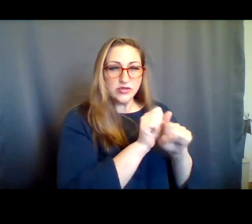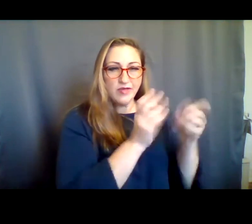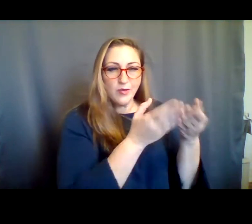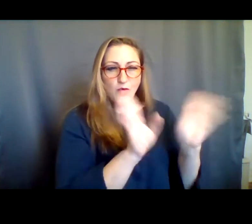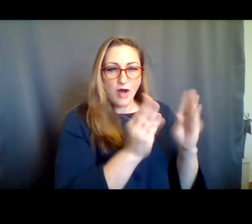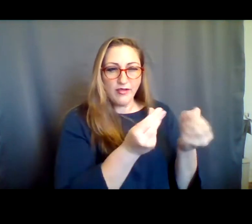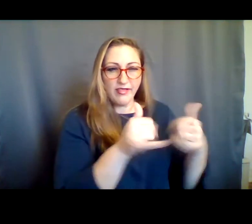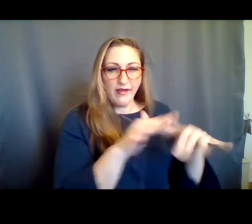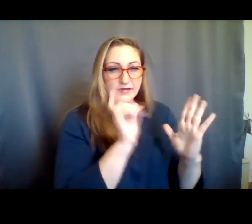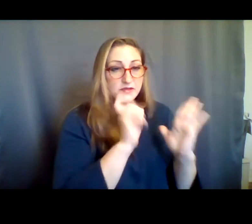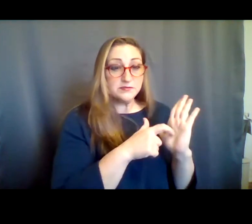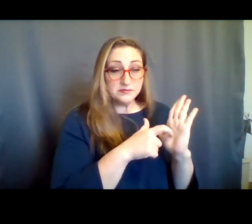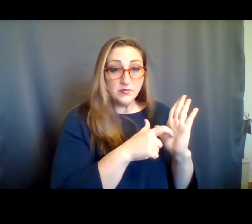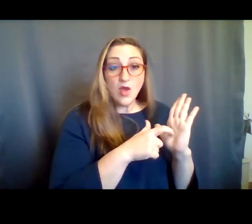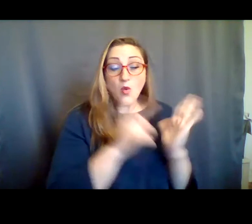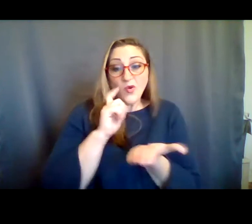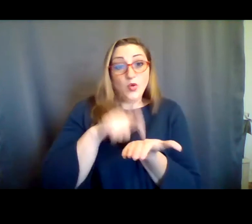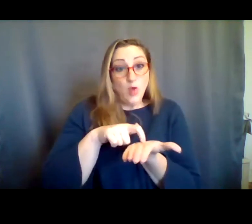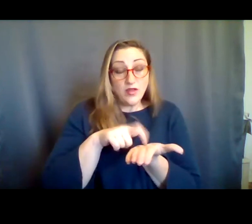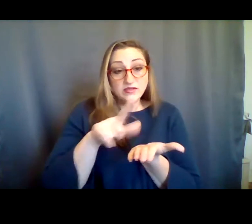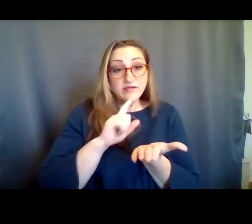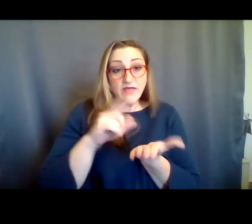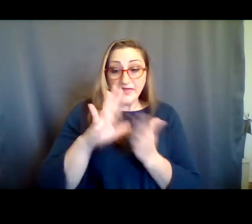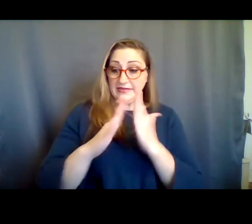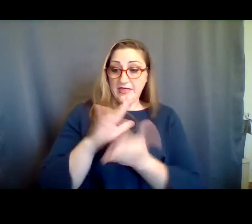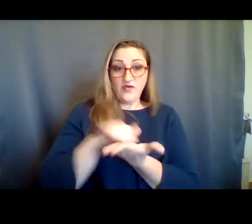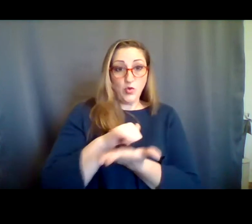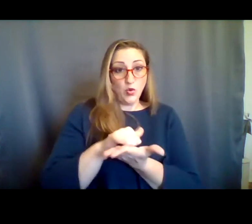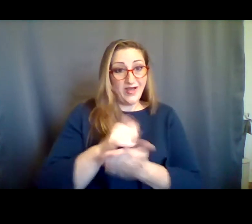. I would like to acknowledge that the City of New York is on stolen